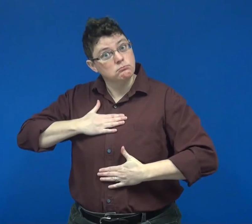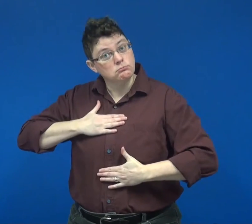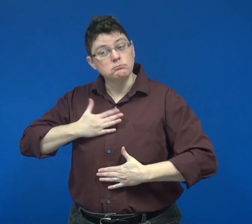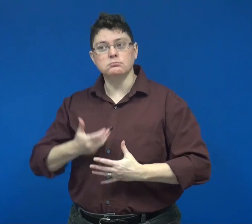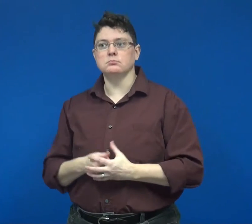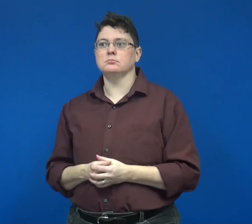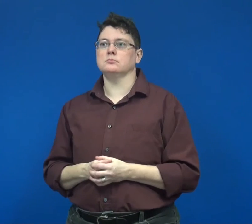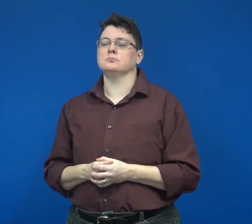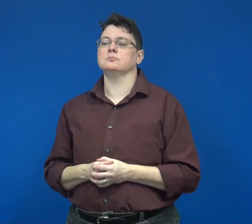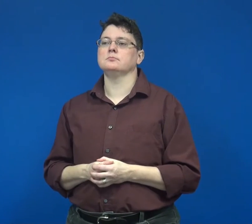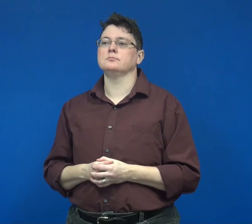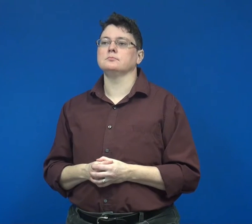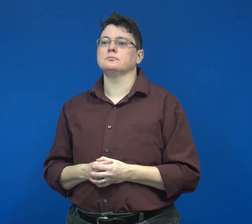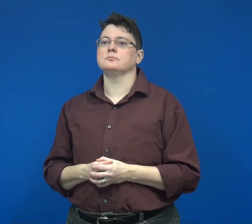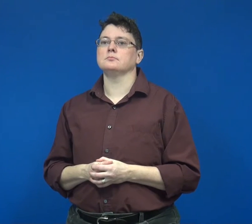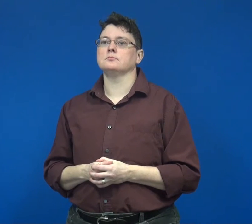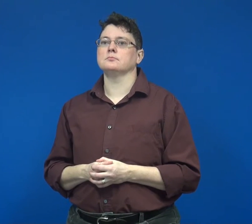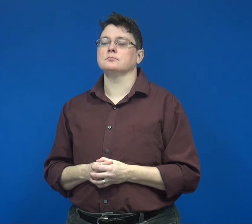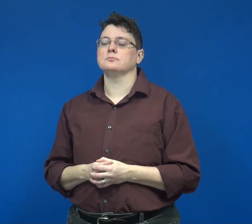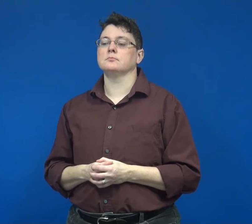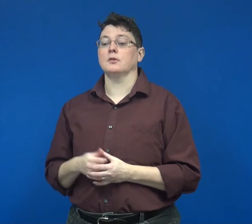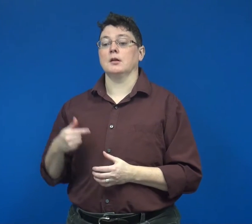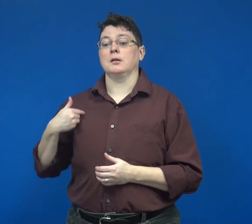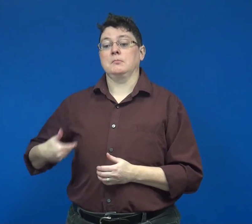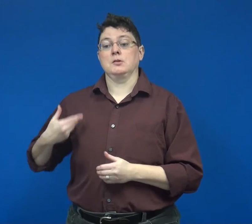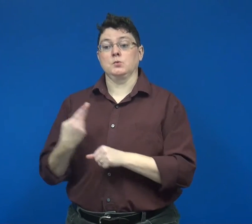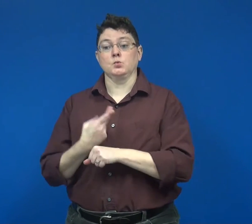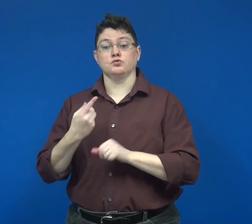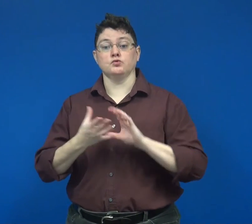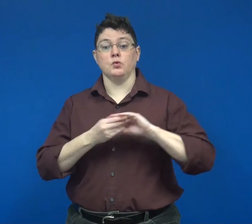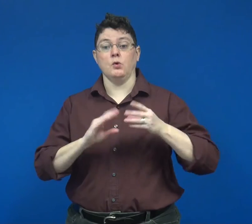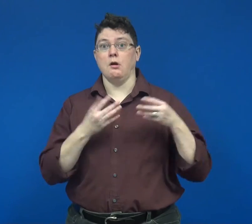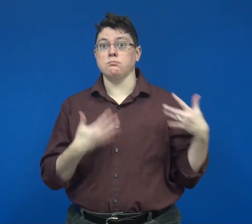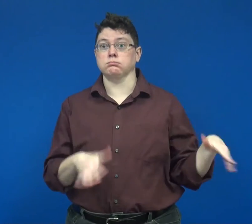In addition to using stories